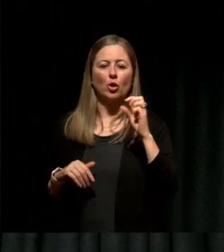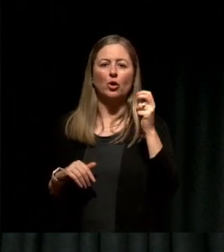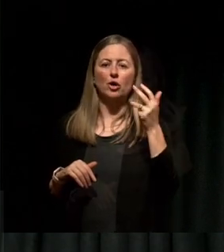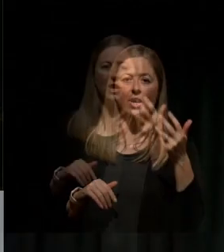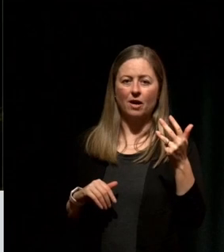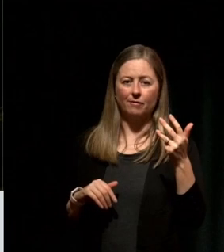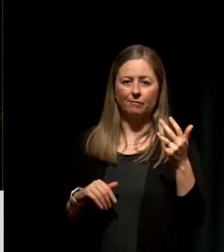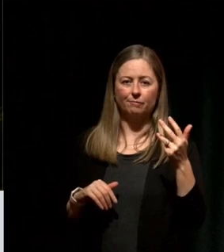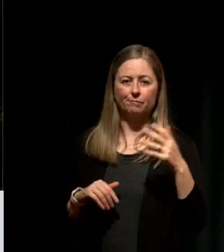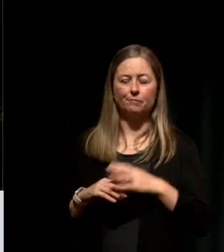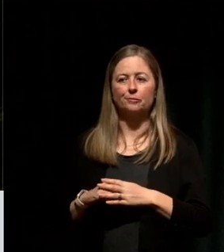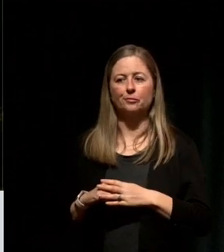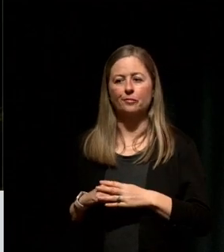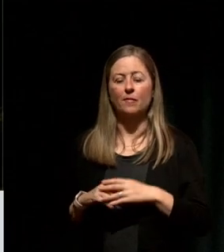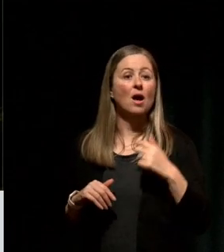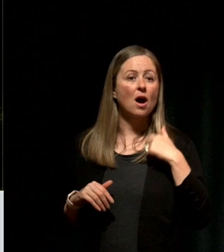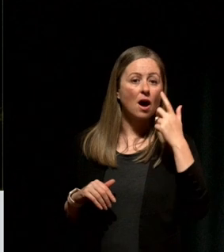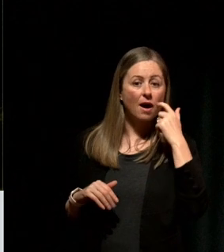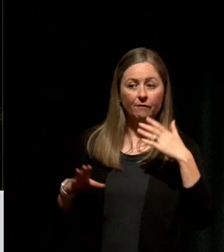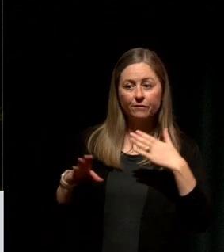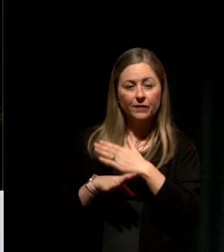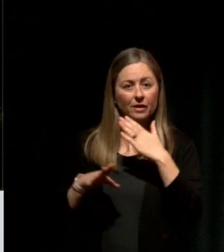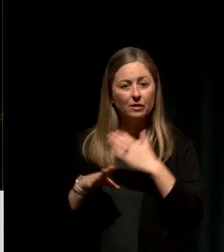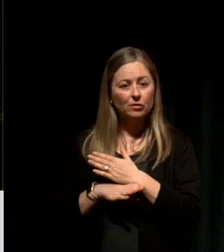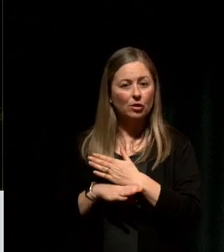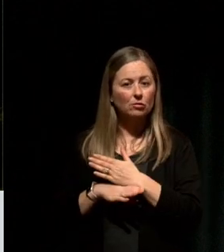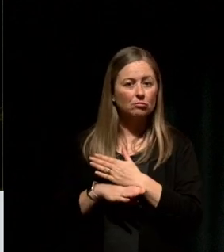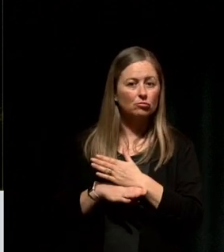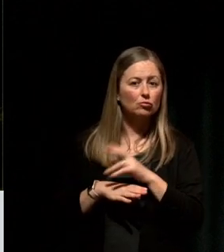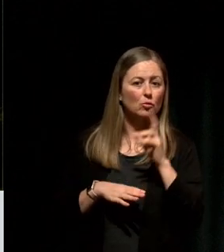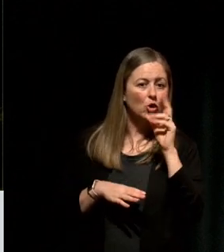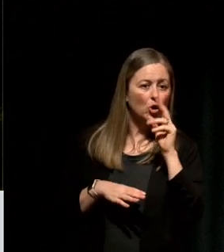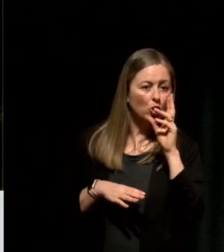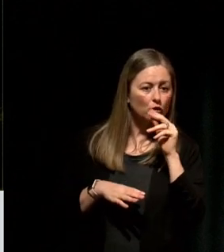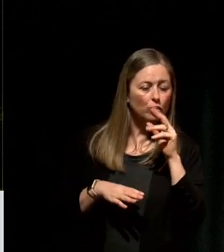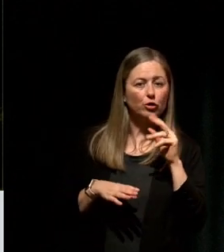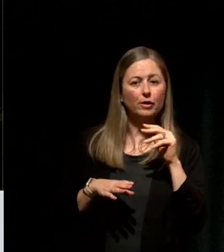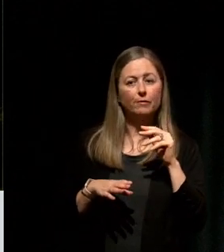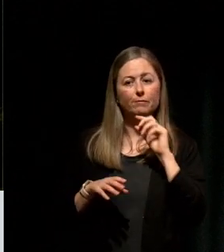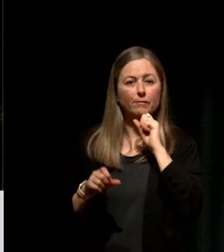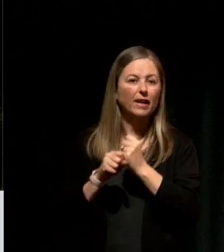I eventually found a job as a Junior Assistant Manager in the Victorian Government in Media and Emergency Management.